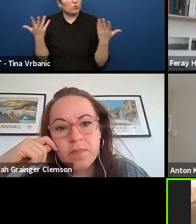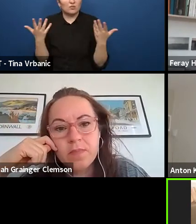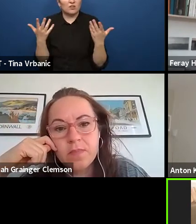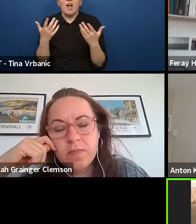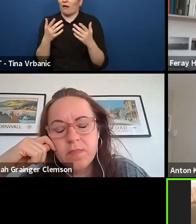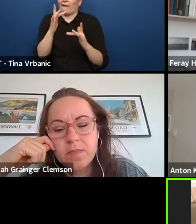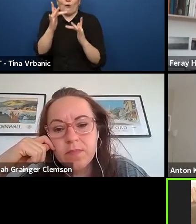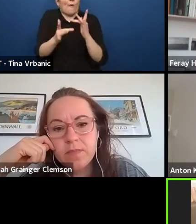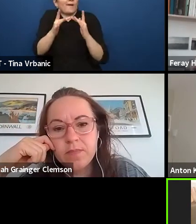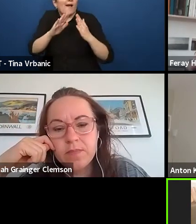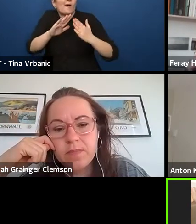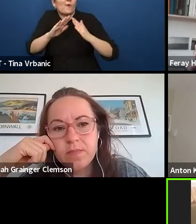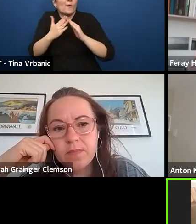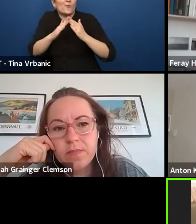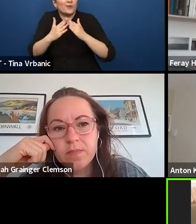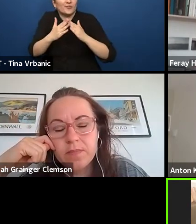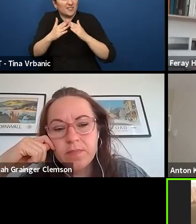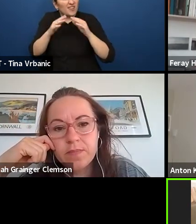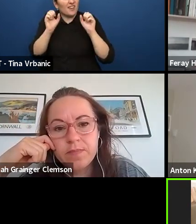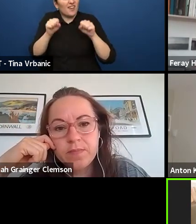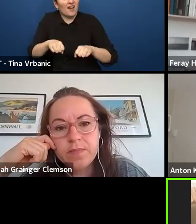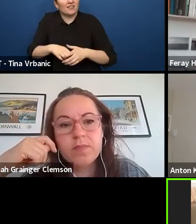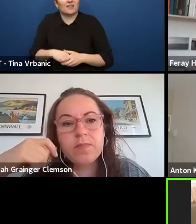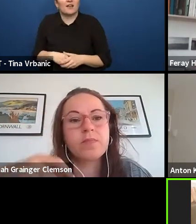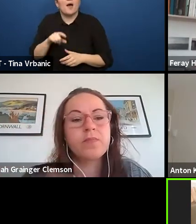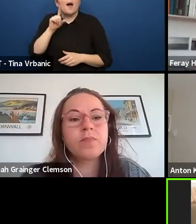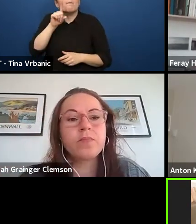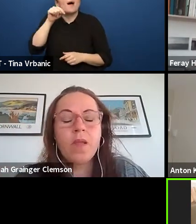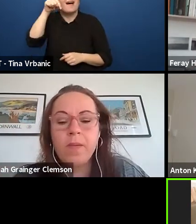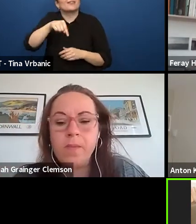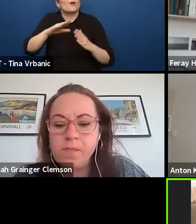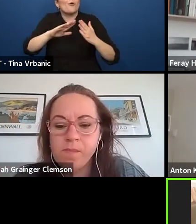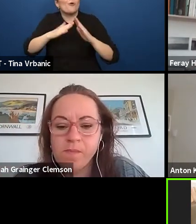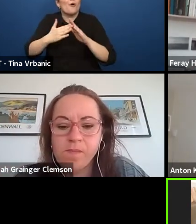but be aware that this community will be the community